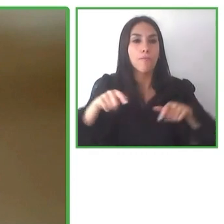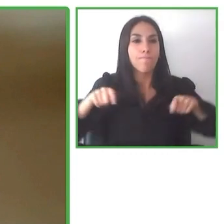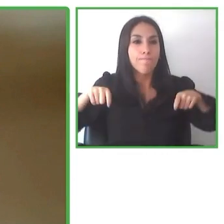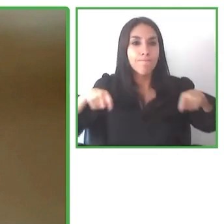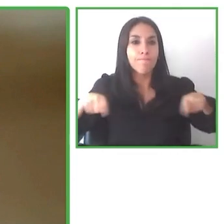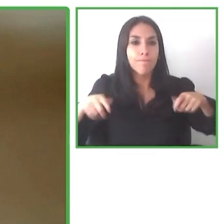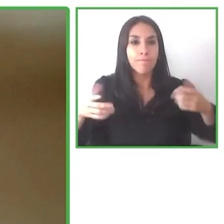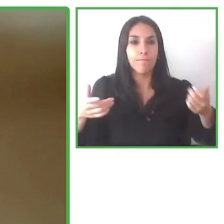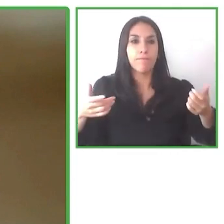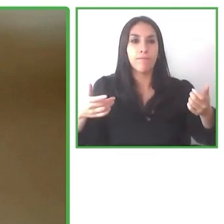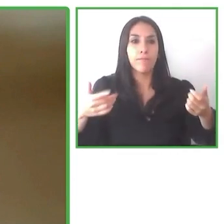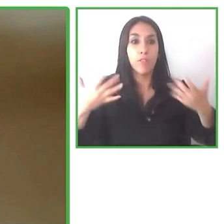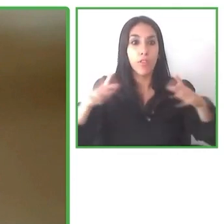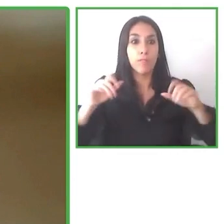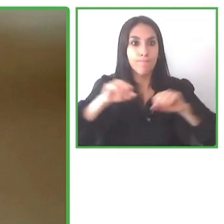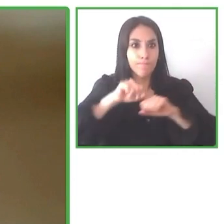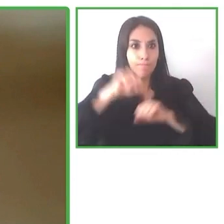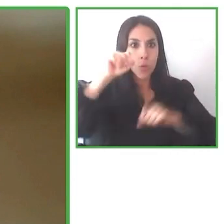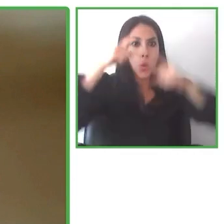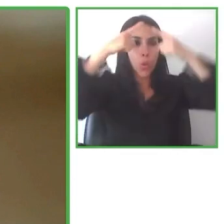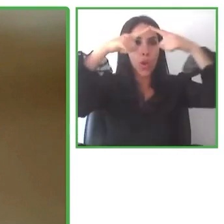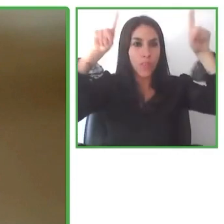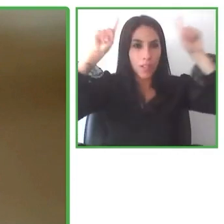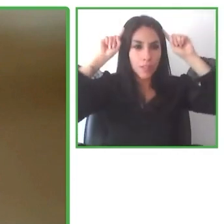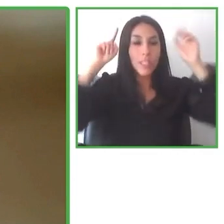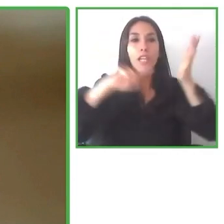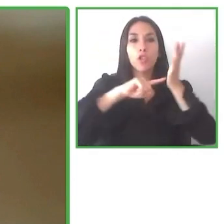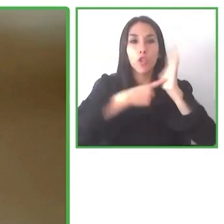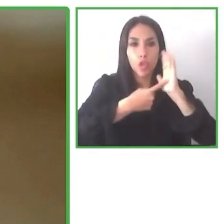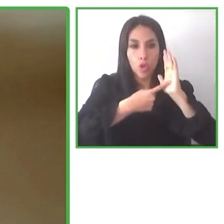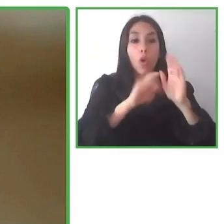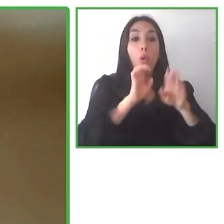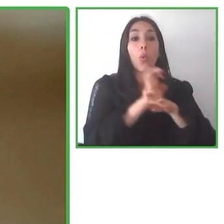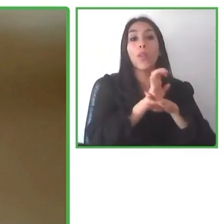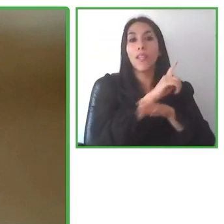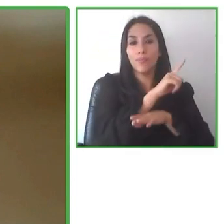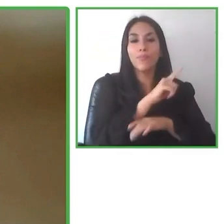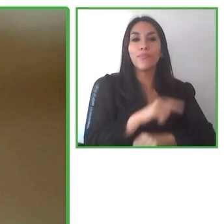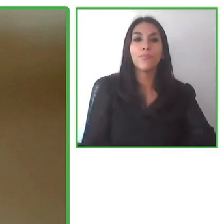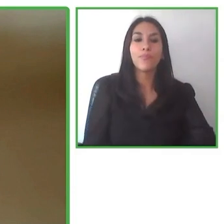She Has worked with the Technical University of Munich